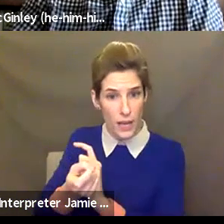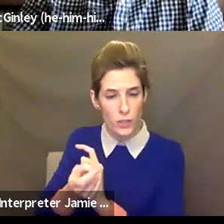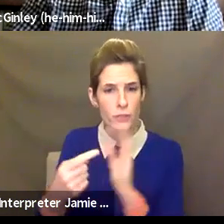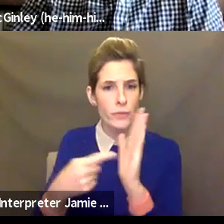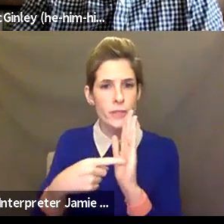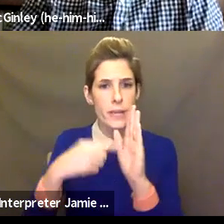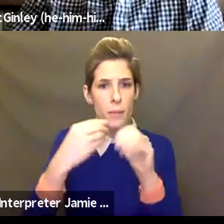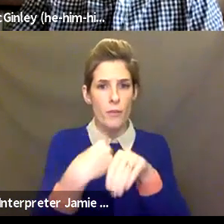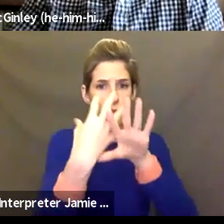the goals change at all for you?